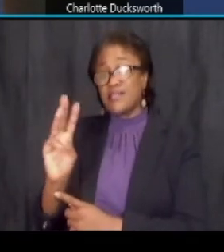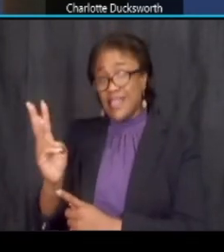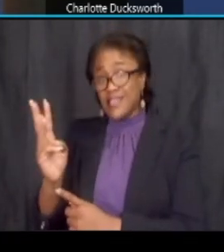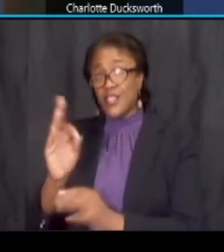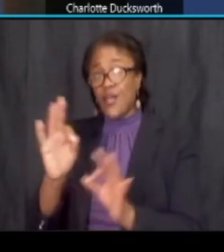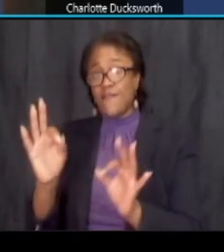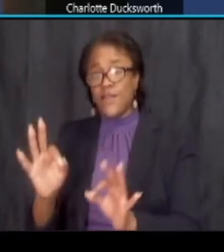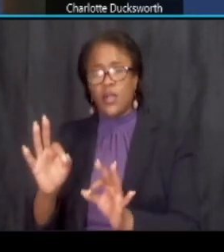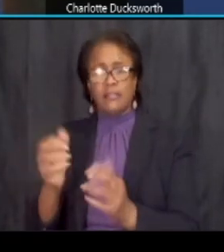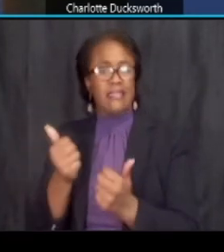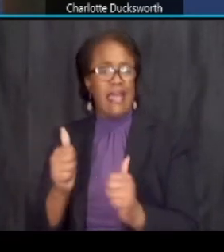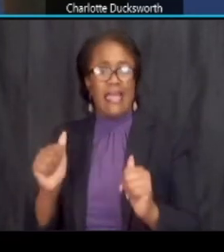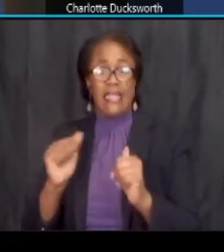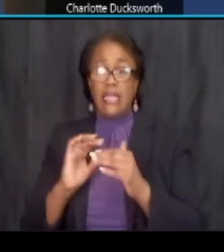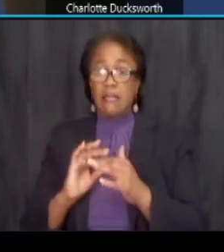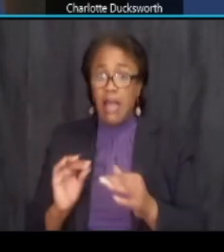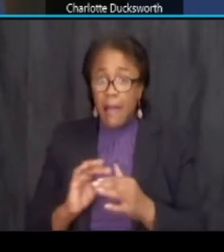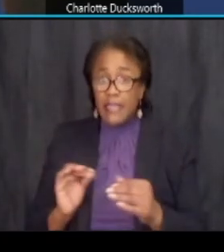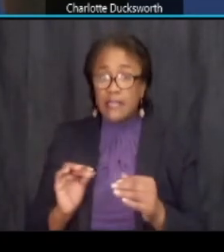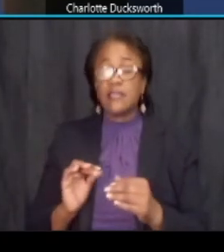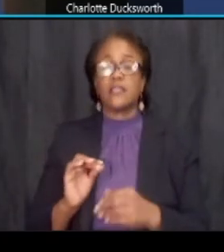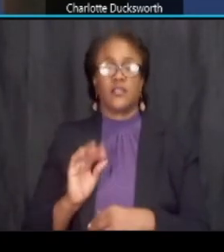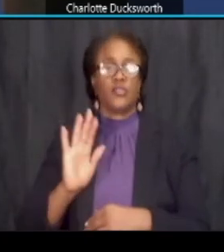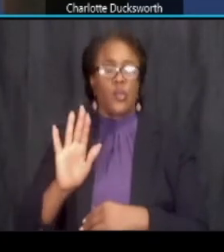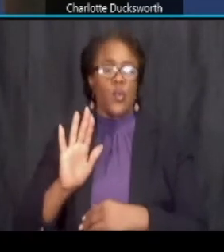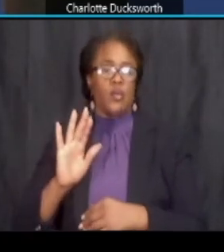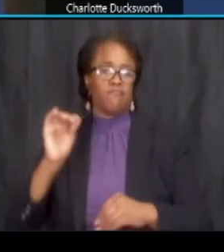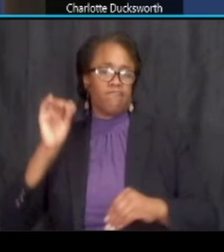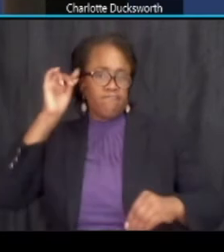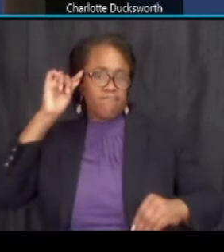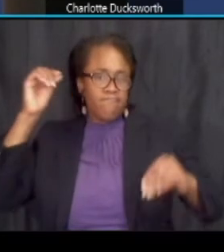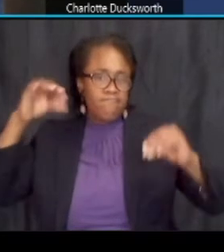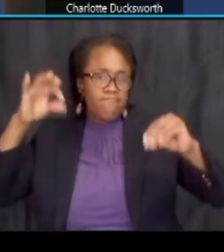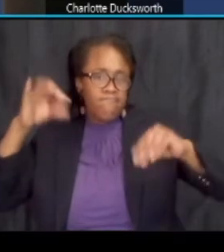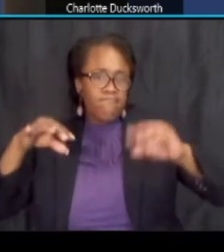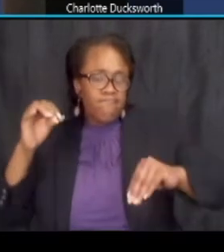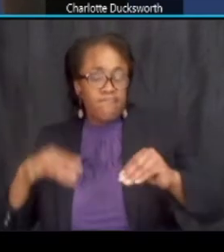comments and um that you may have to um after the meeting this evening through that form